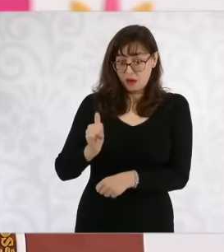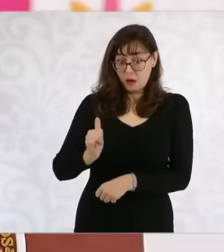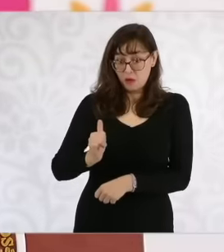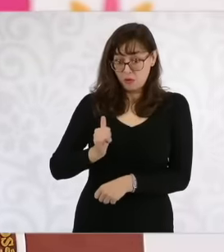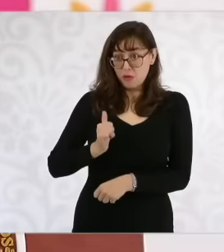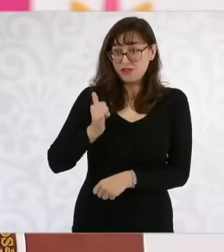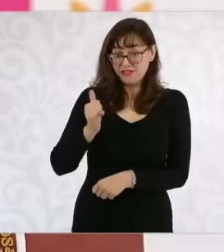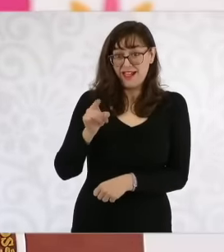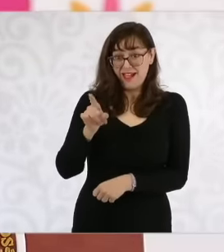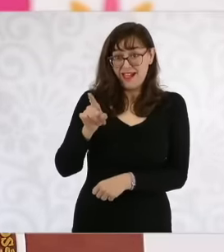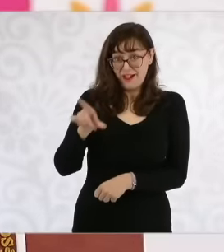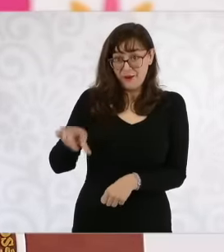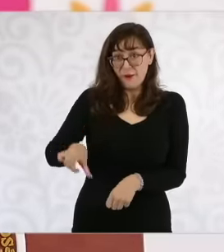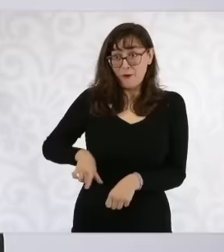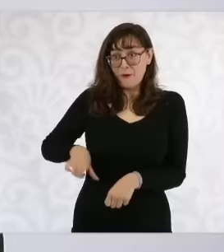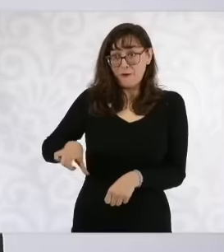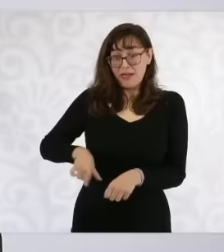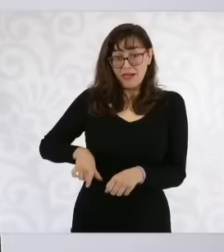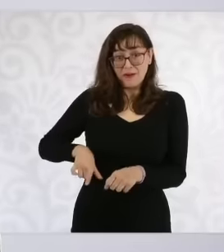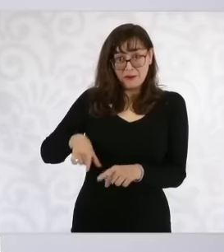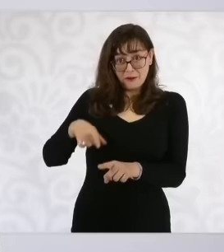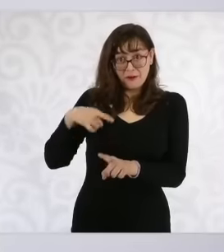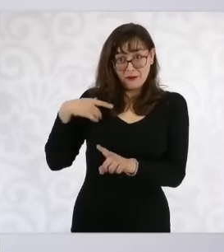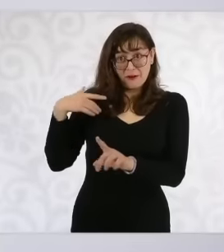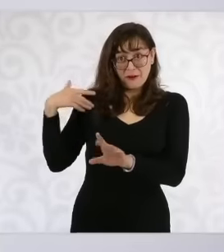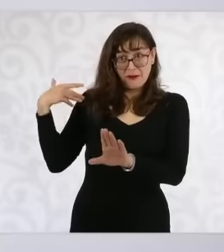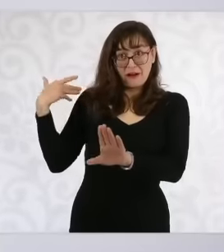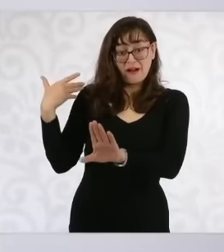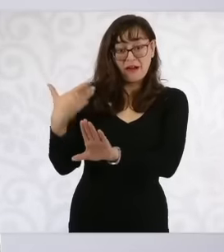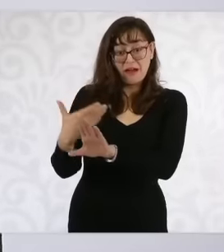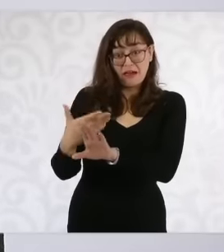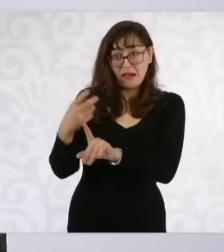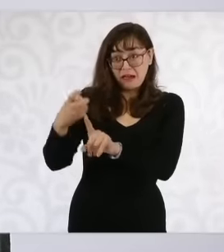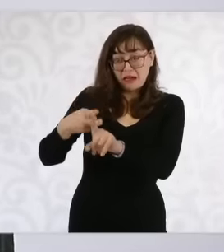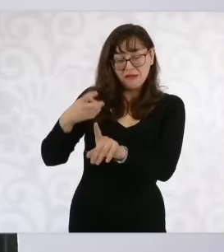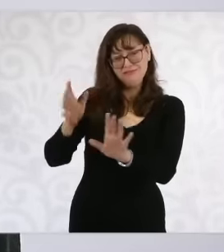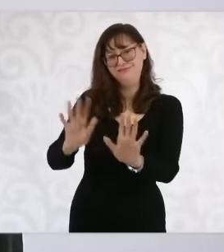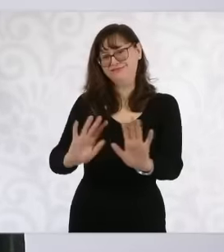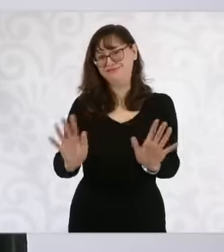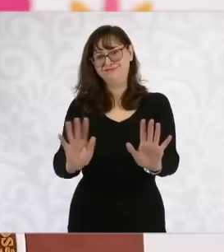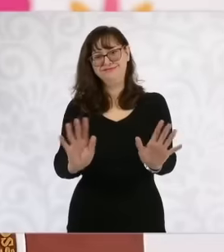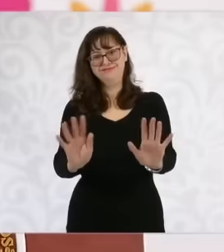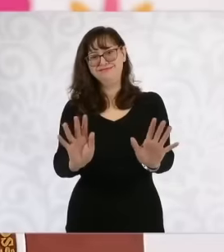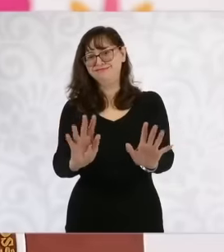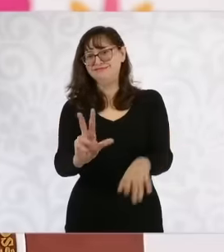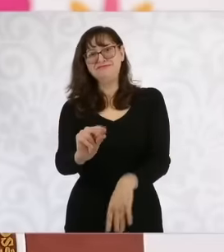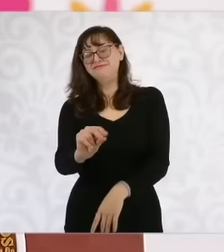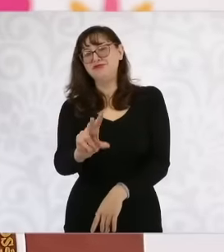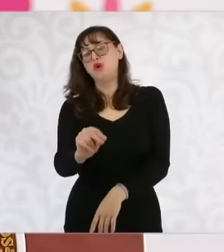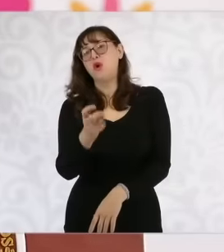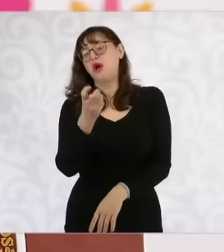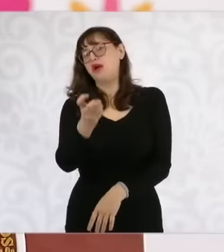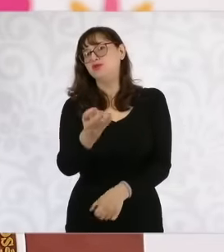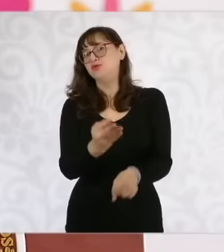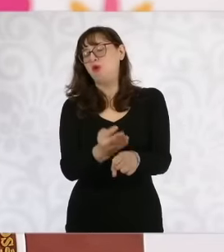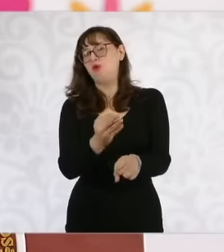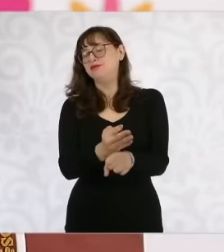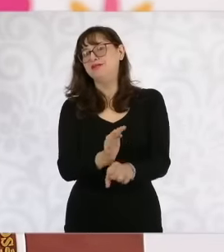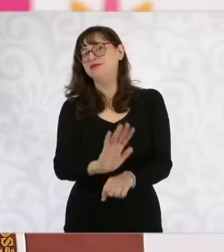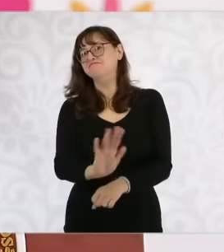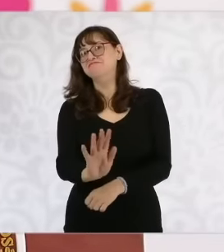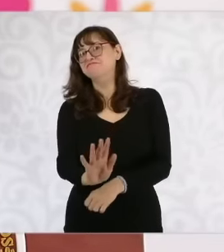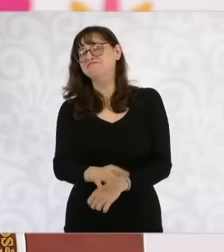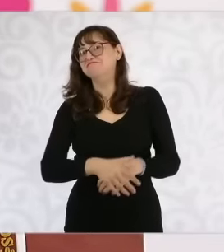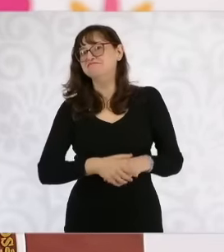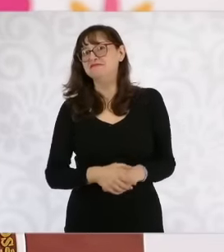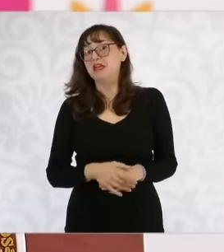Spanish authorities, I think that all of our voice has to be there and our feeling of solidarity